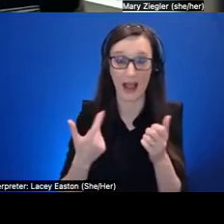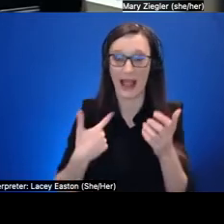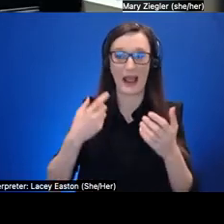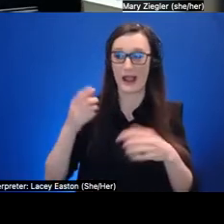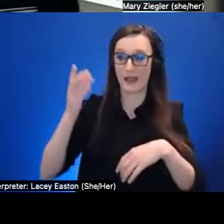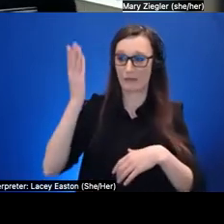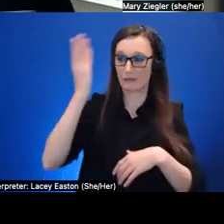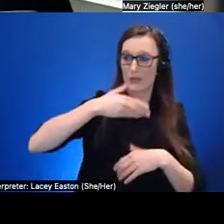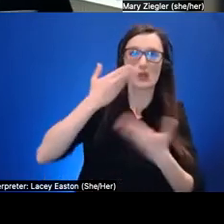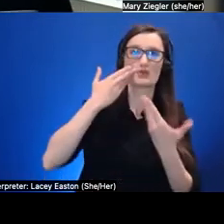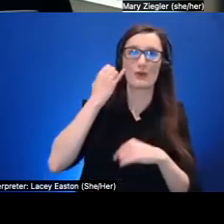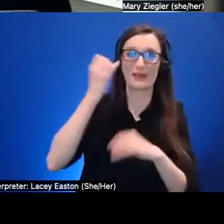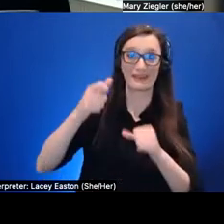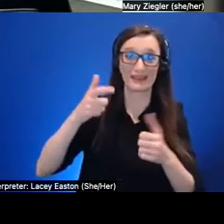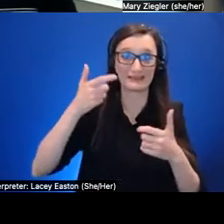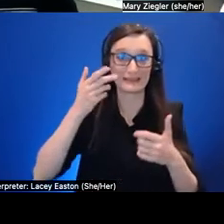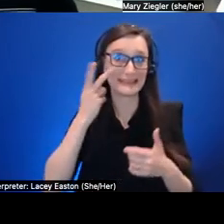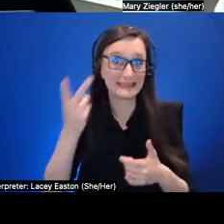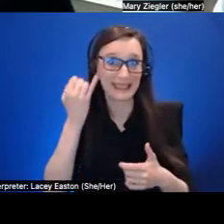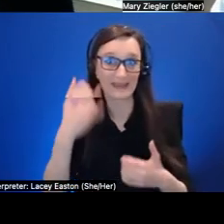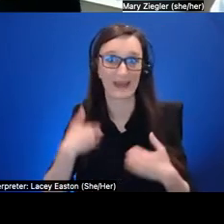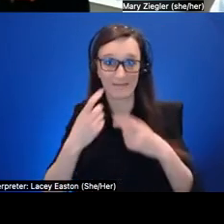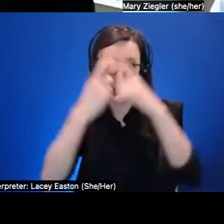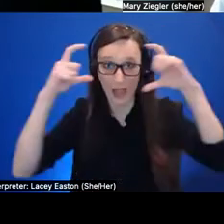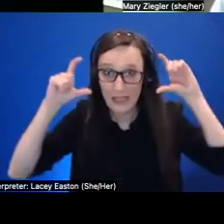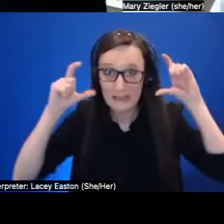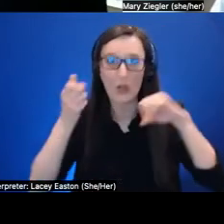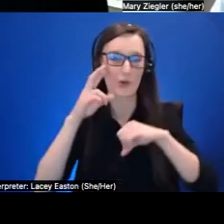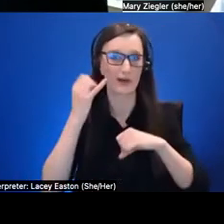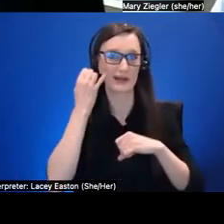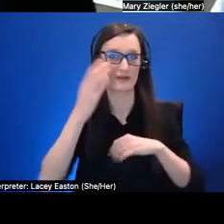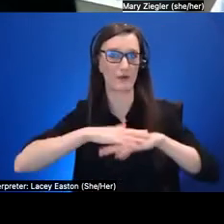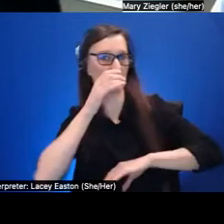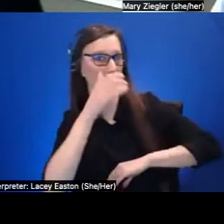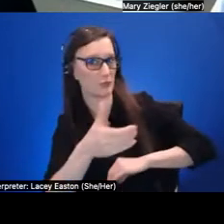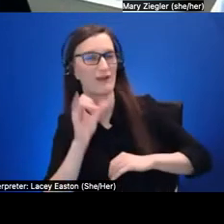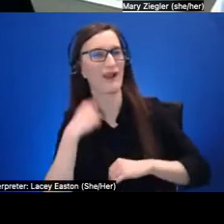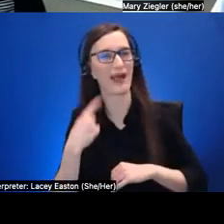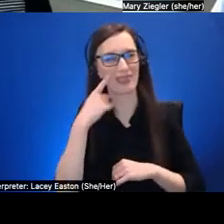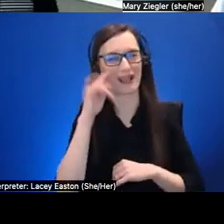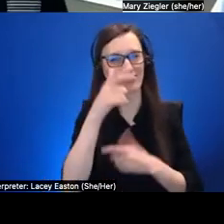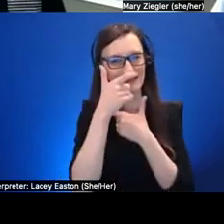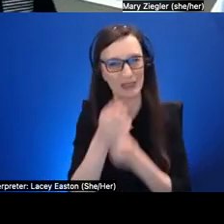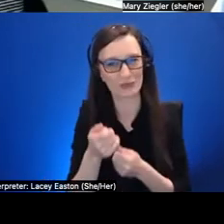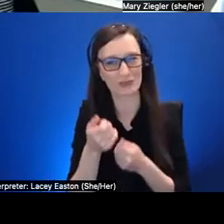fascinating about that particular um way of interacting so that was the case for alt space vr